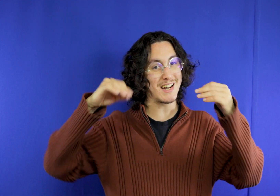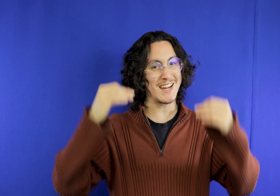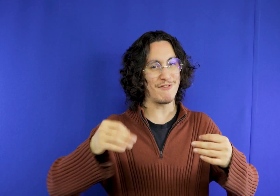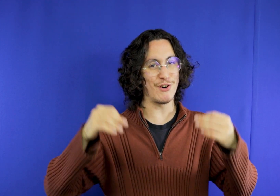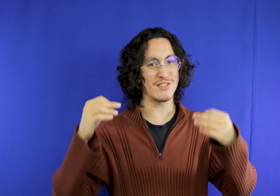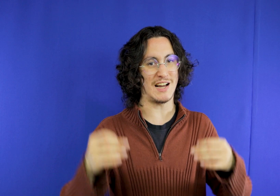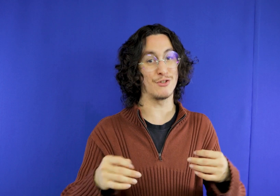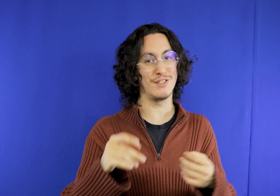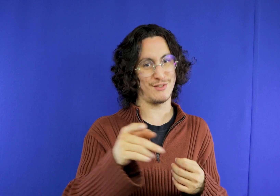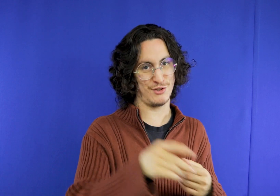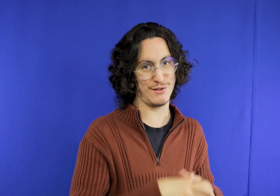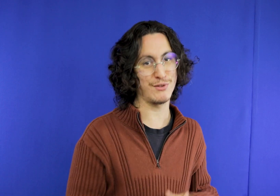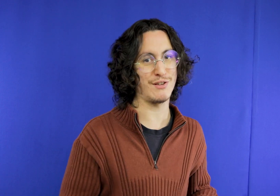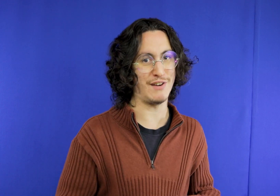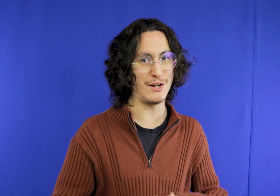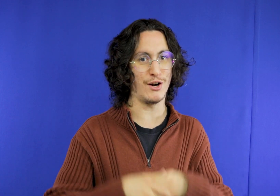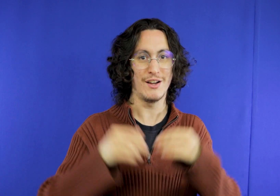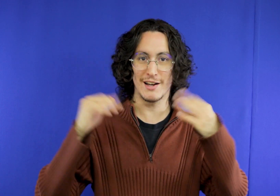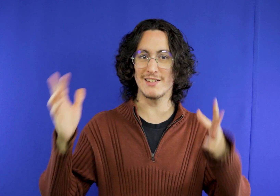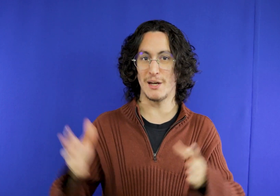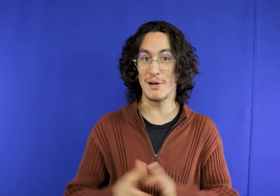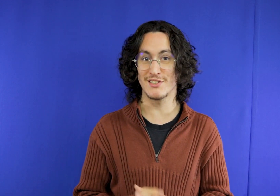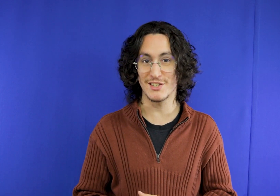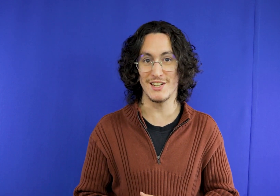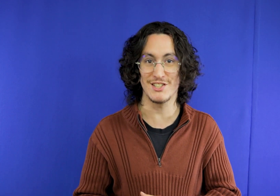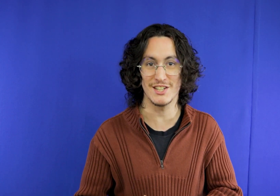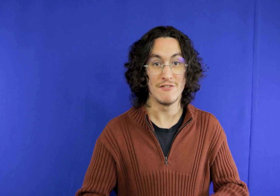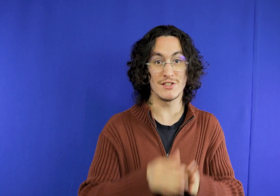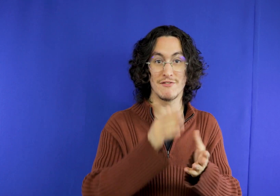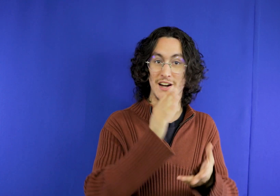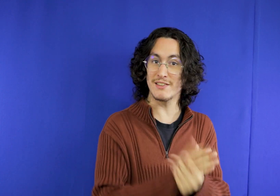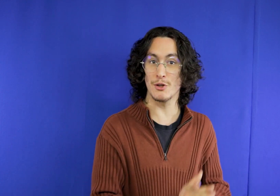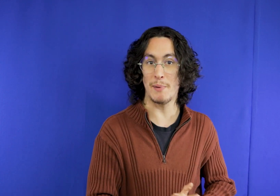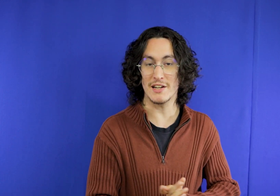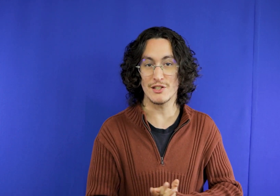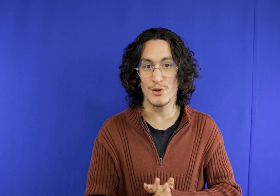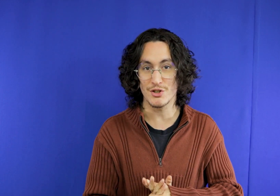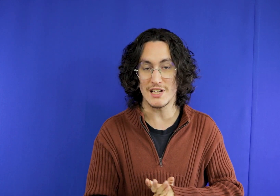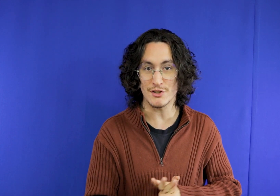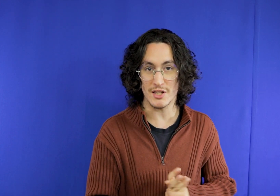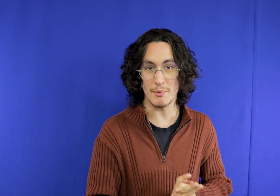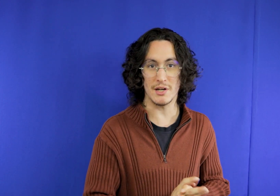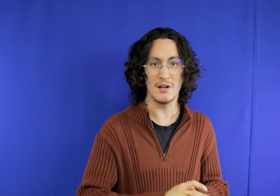brother know that on this day you will spend a lot of energy you do in the park at 10 in